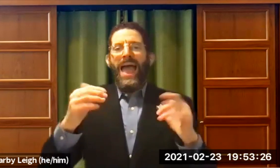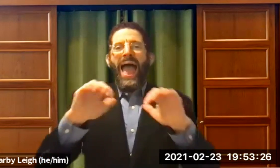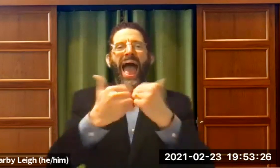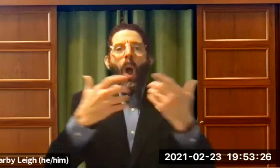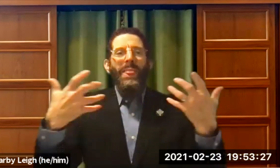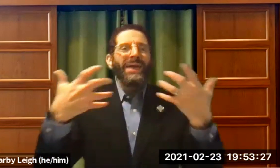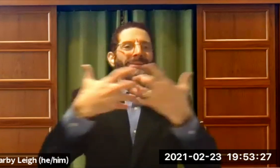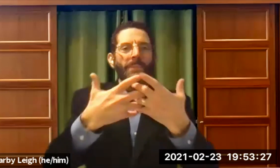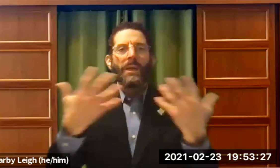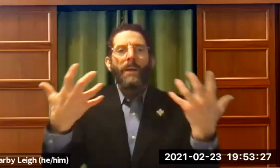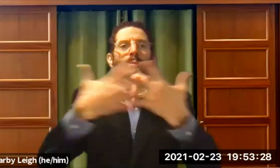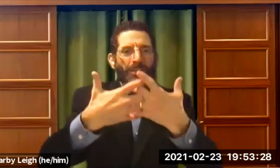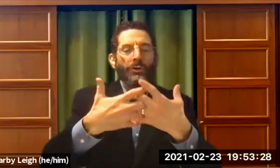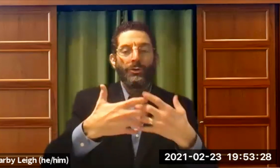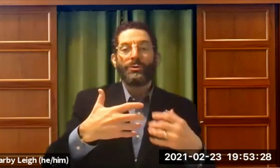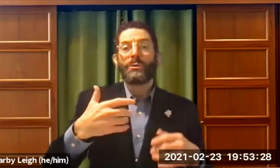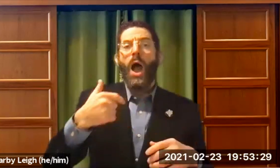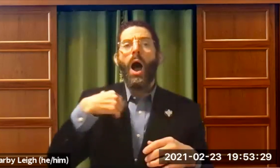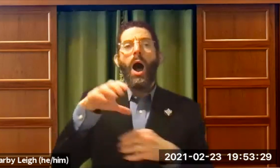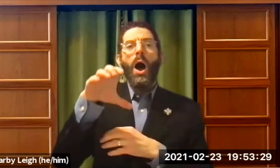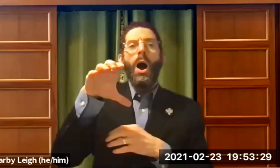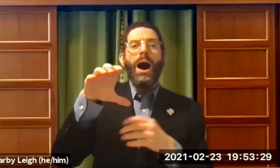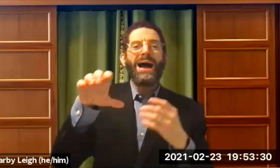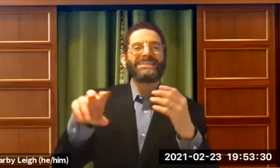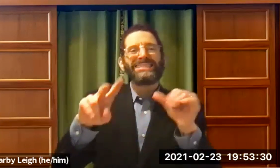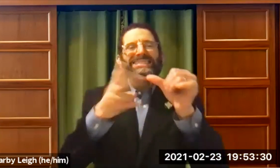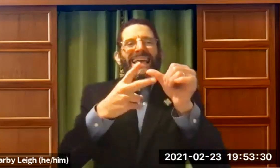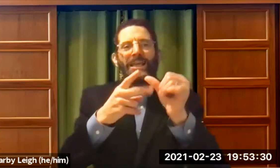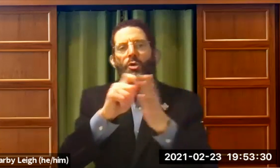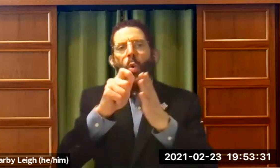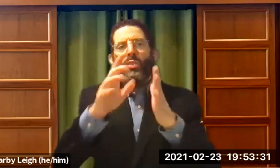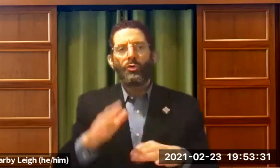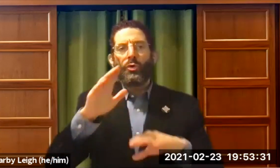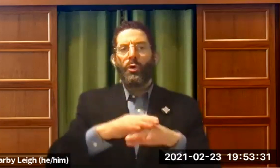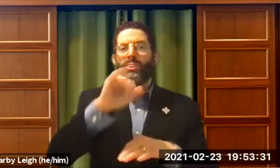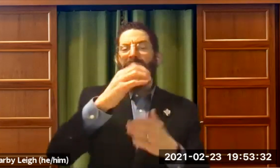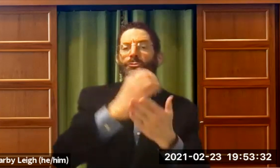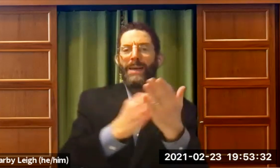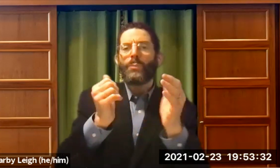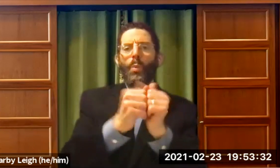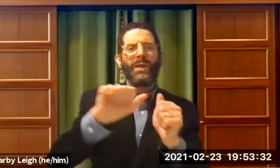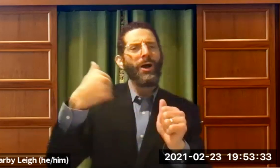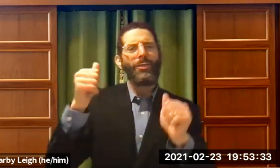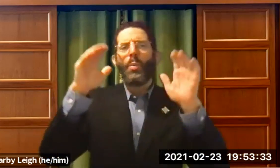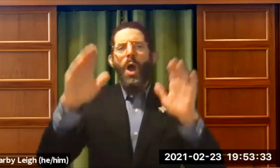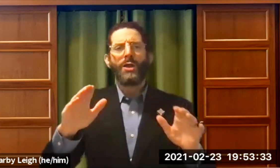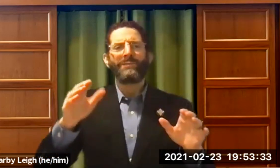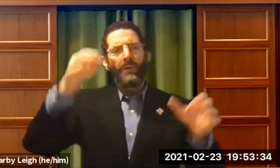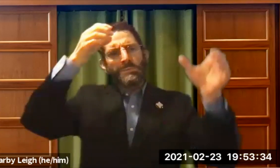conflict. And how we can make that more compatible . The second author on that chapter with